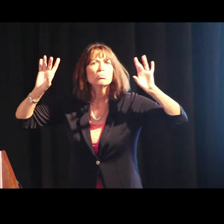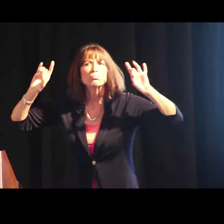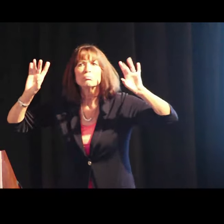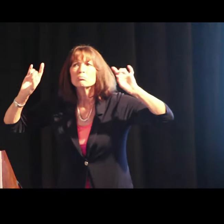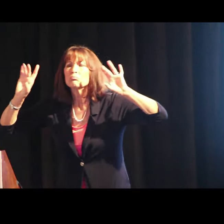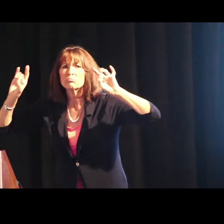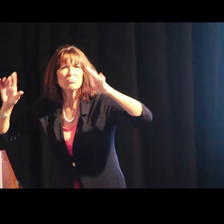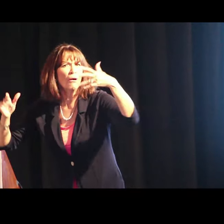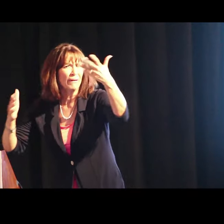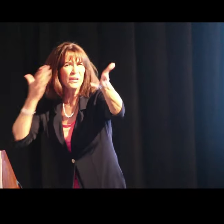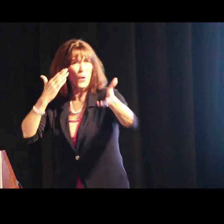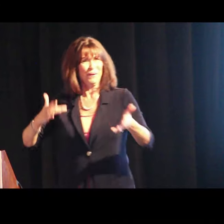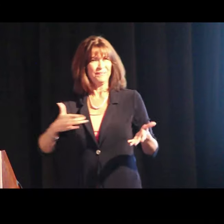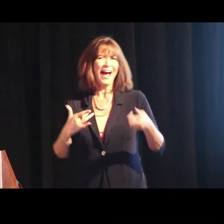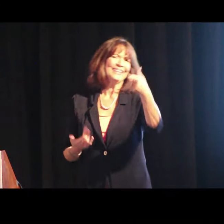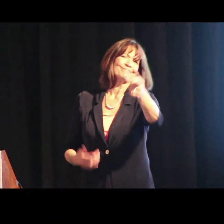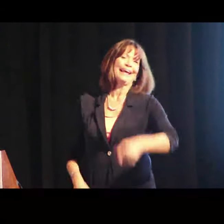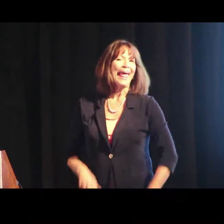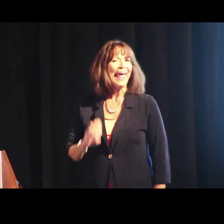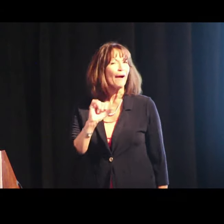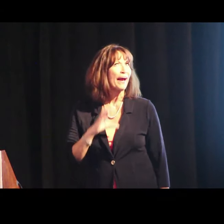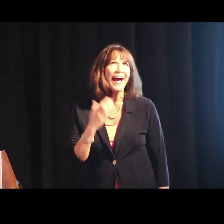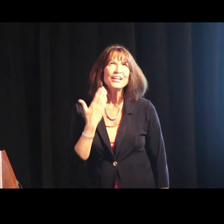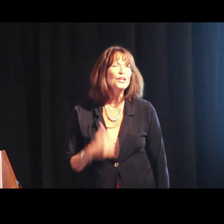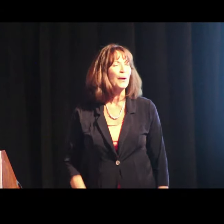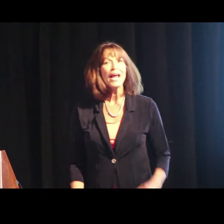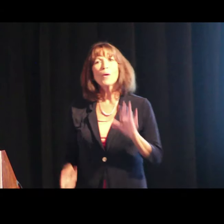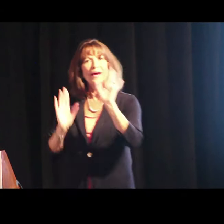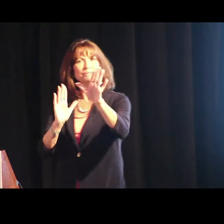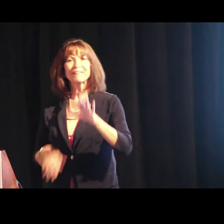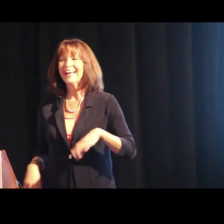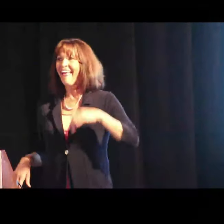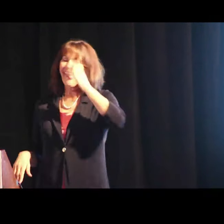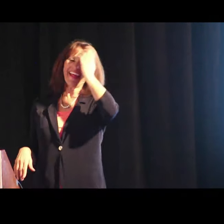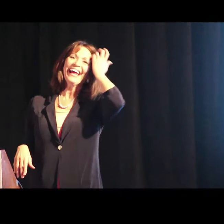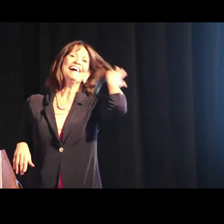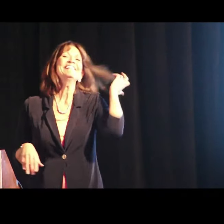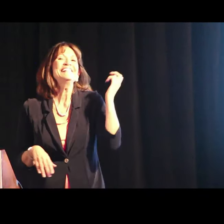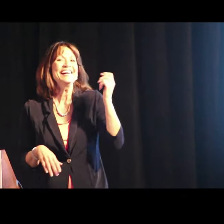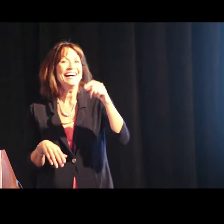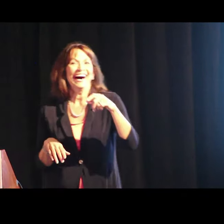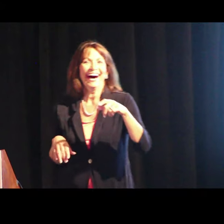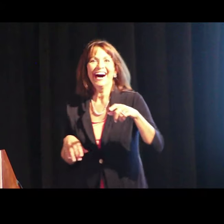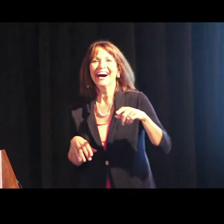Well, Eric, I knew it. Okay.